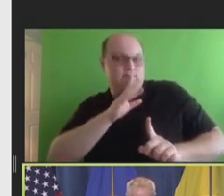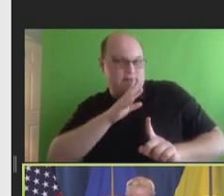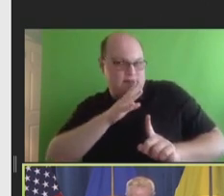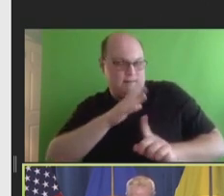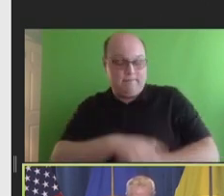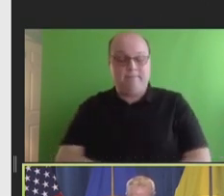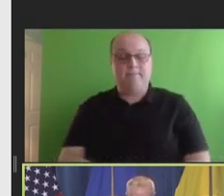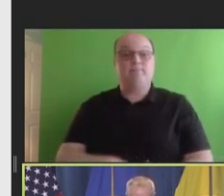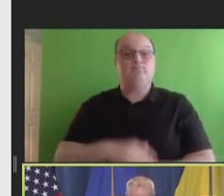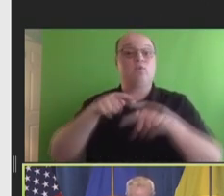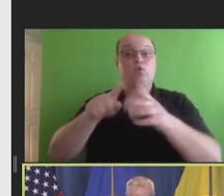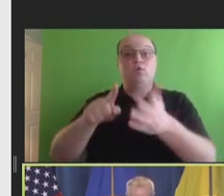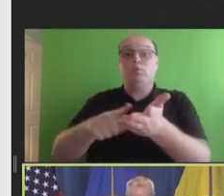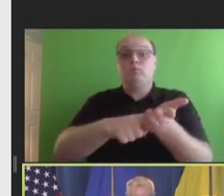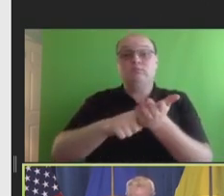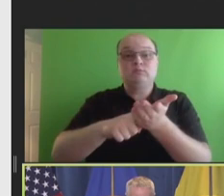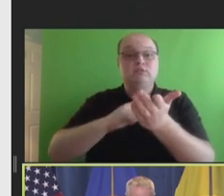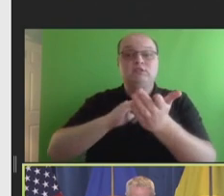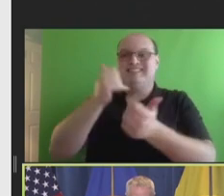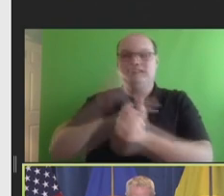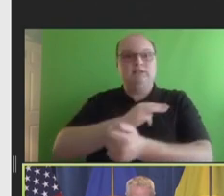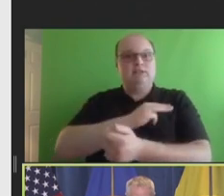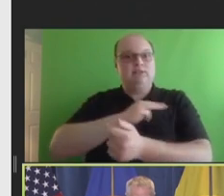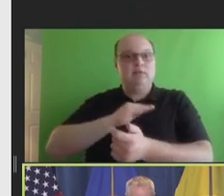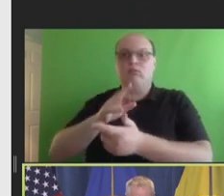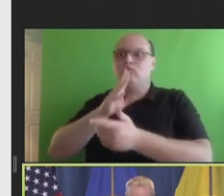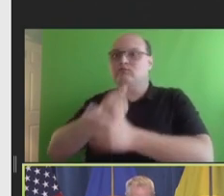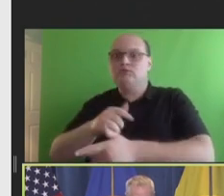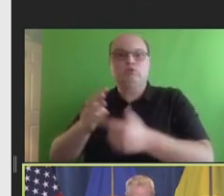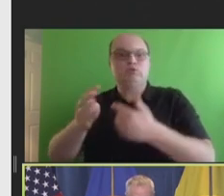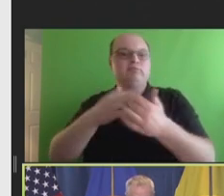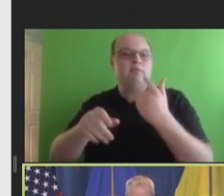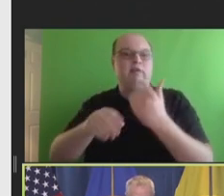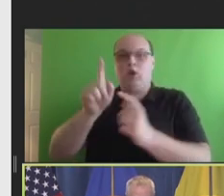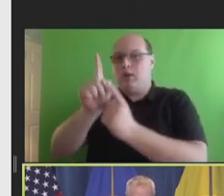During discussion, I'll ask that all members and speakers, virtual and in-person, identify